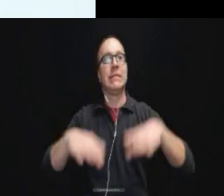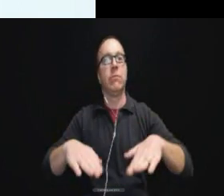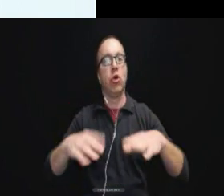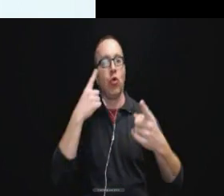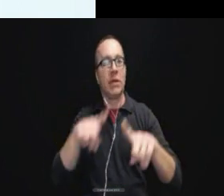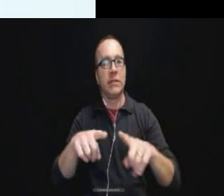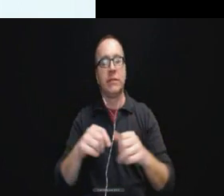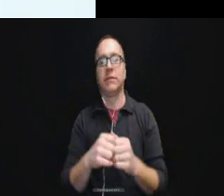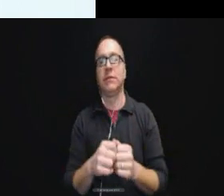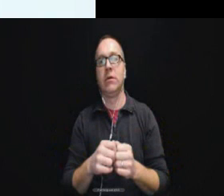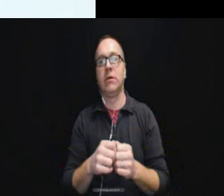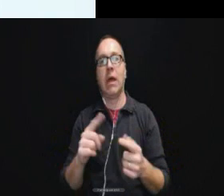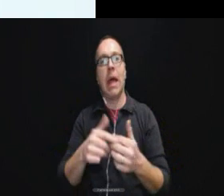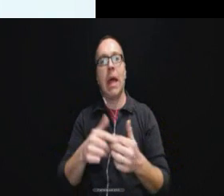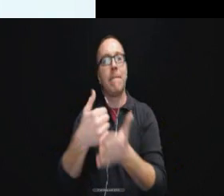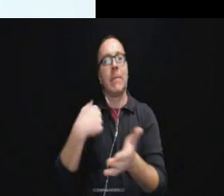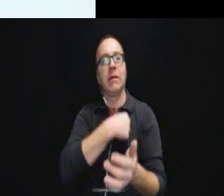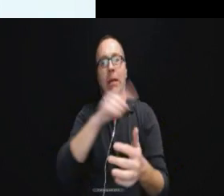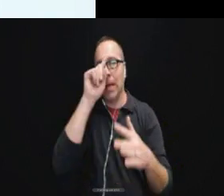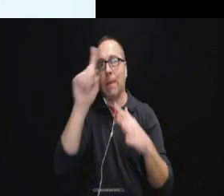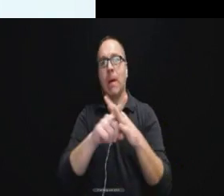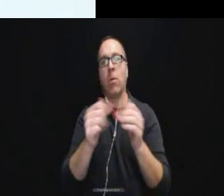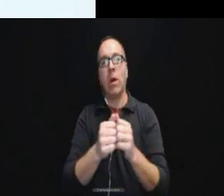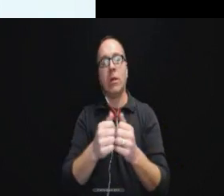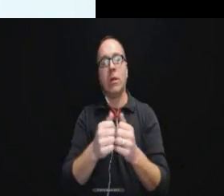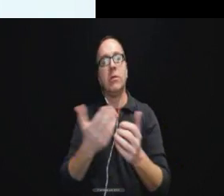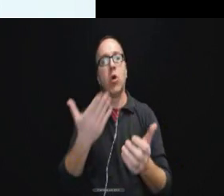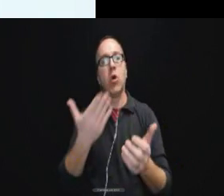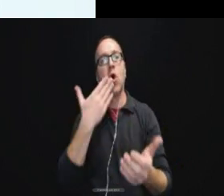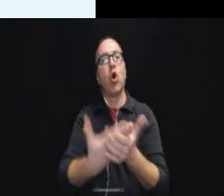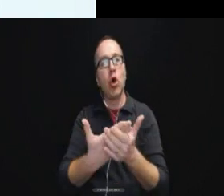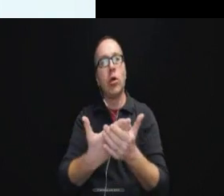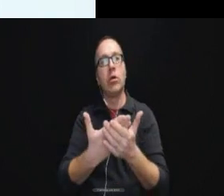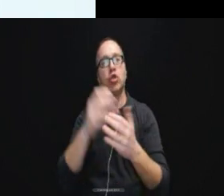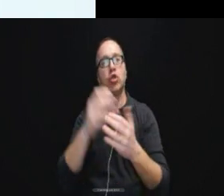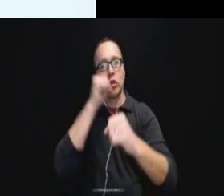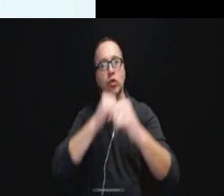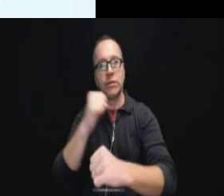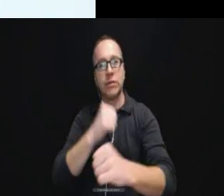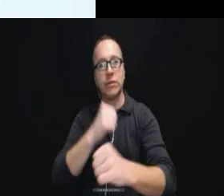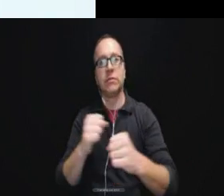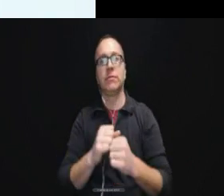us come up with, you know, some real practical strategies to implement some of these legal processes.